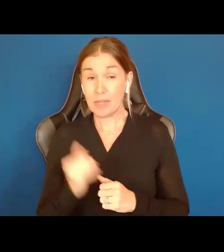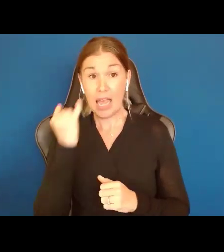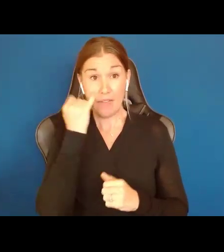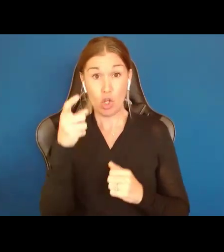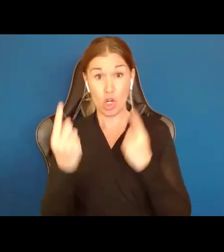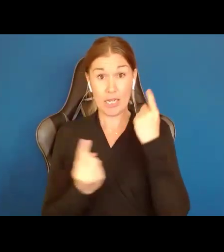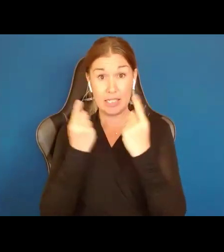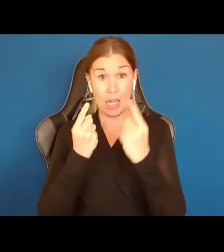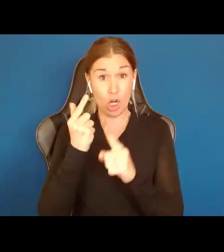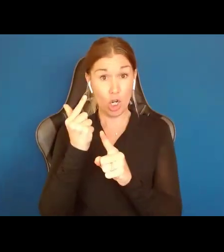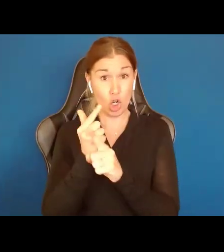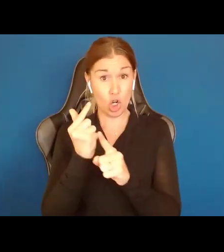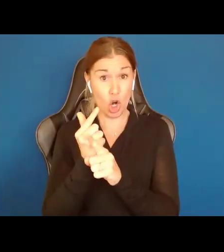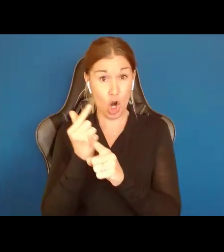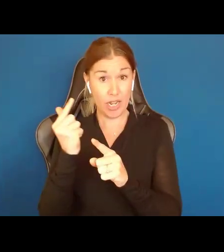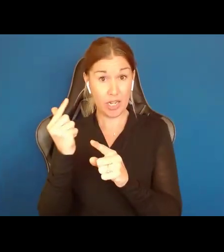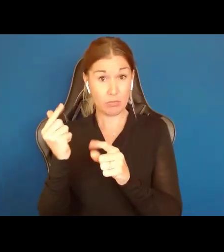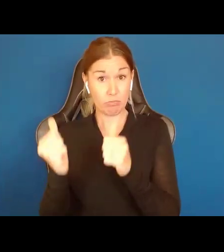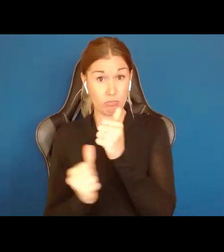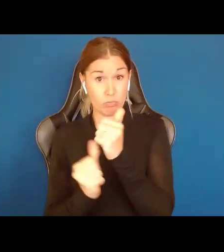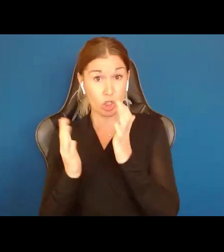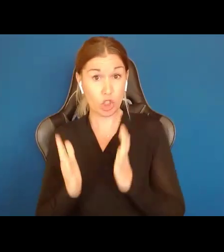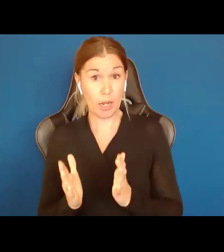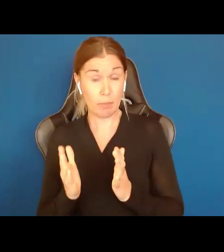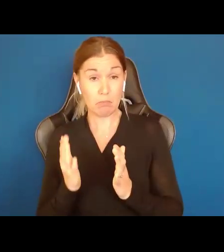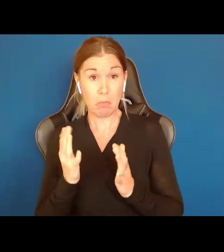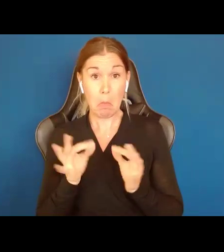if you are thinking about whether a guardianship is appropriate or necessary, we have to ask this question.